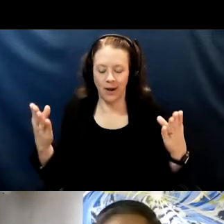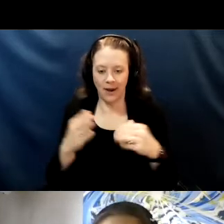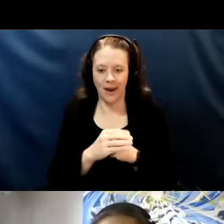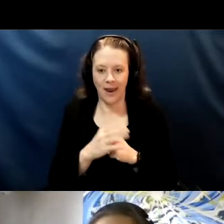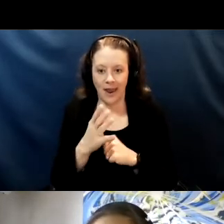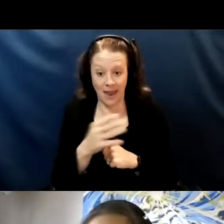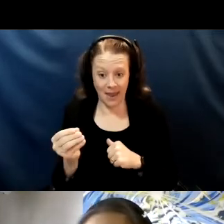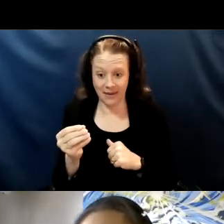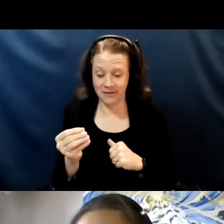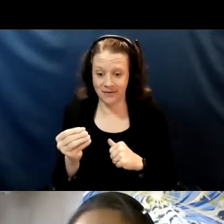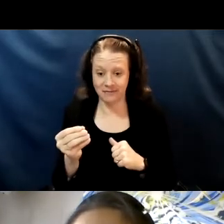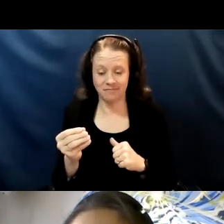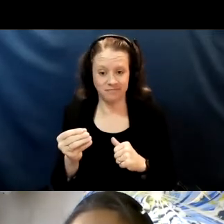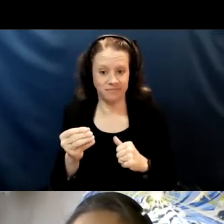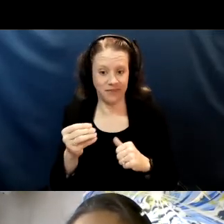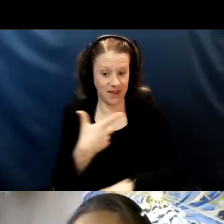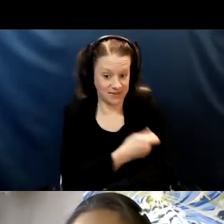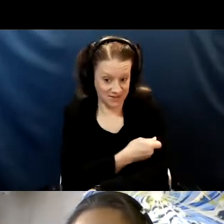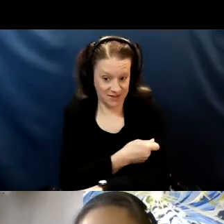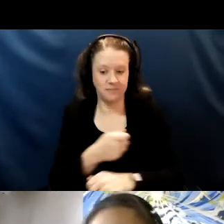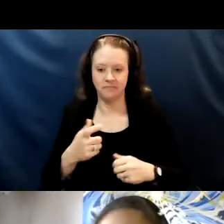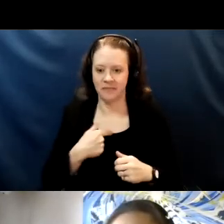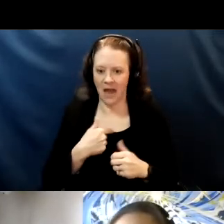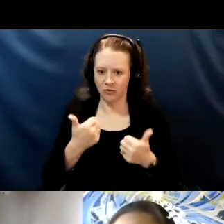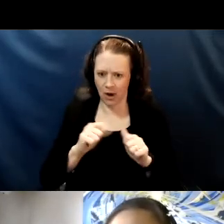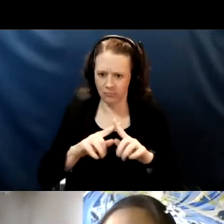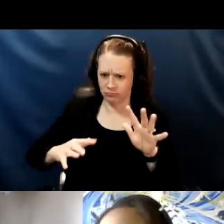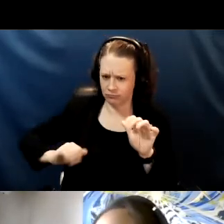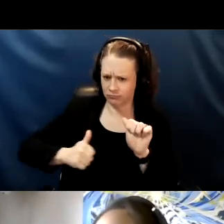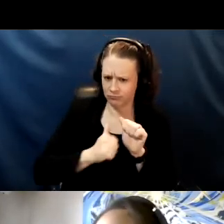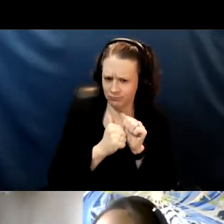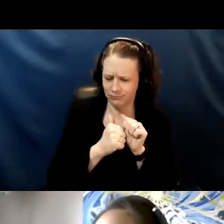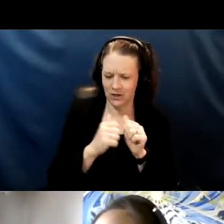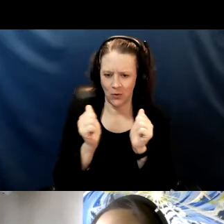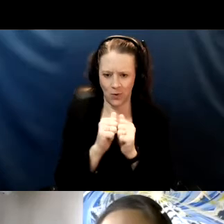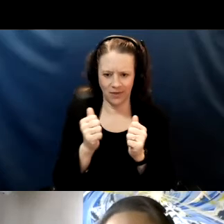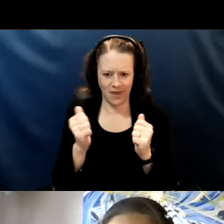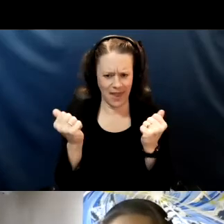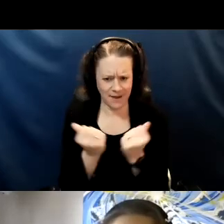So I have been keeping really up to speed with the latest information and research